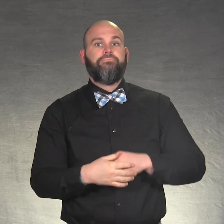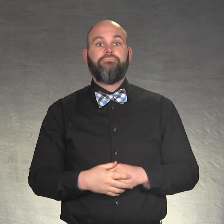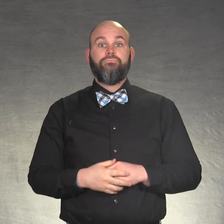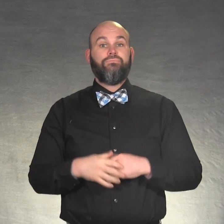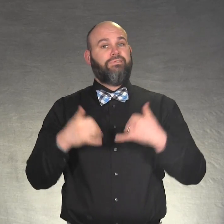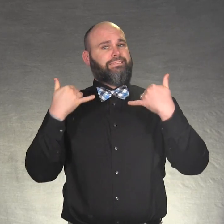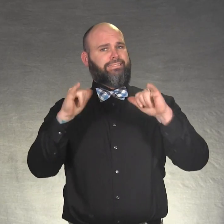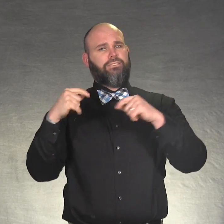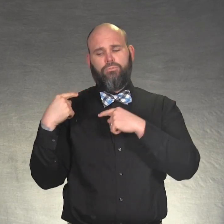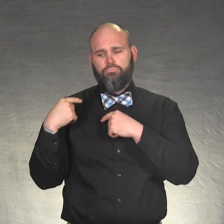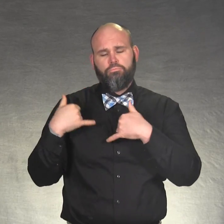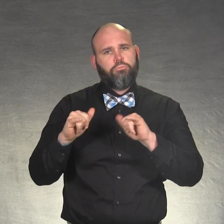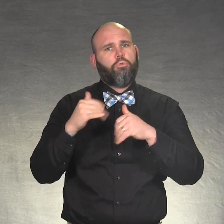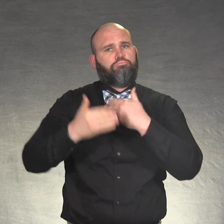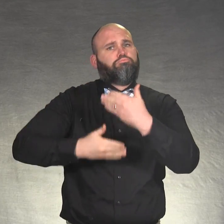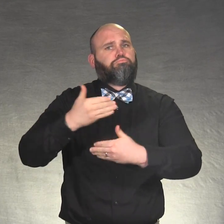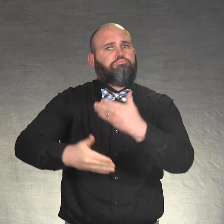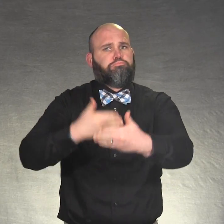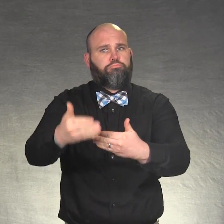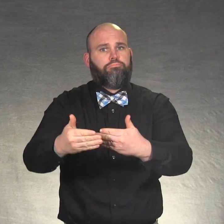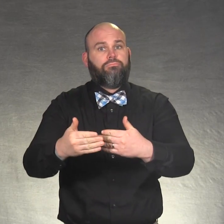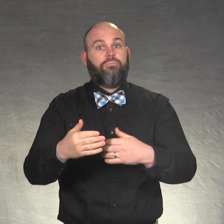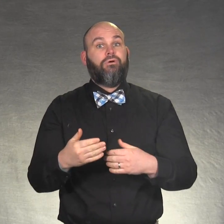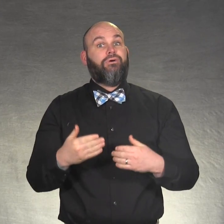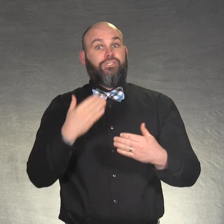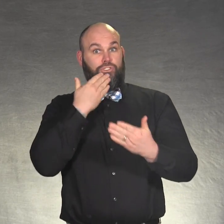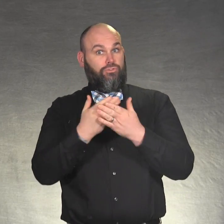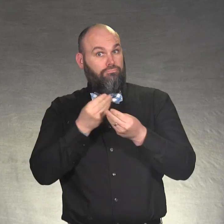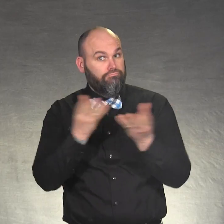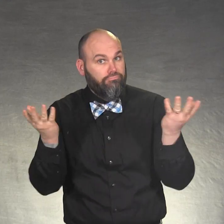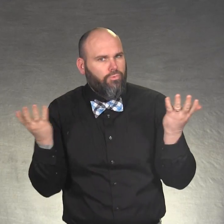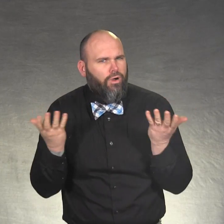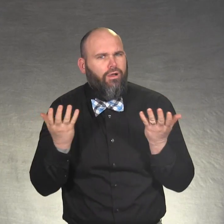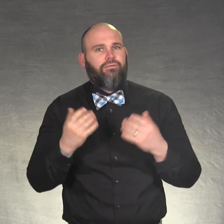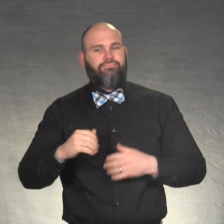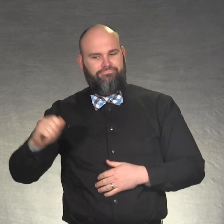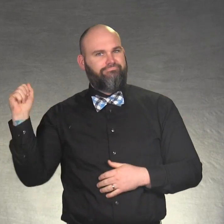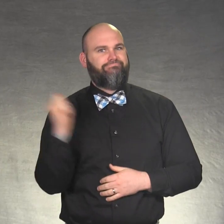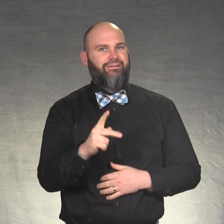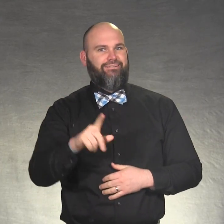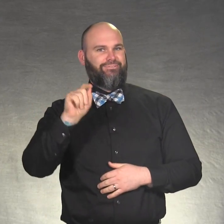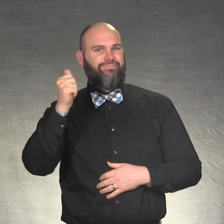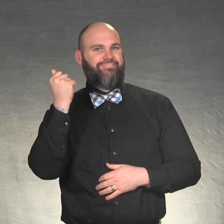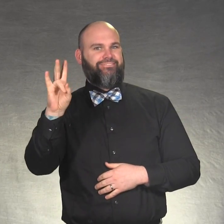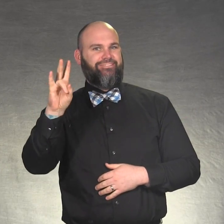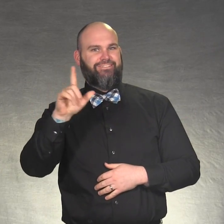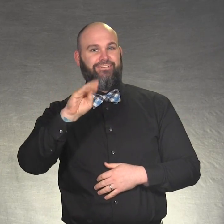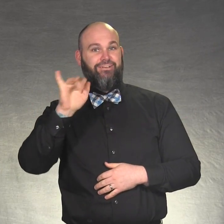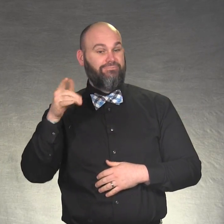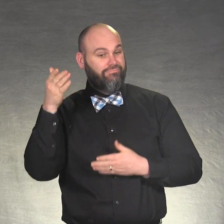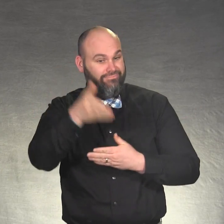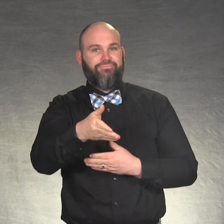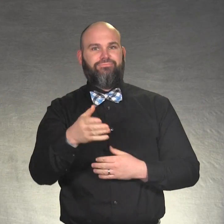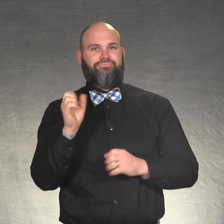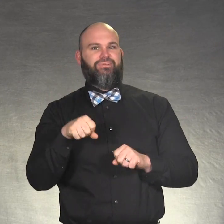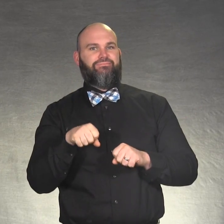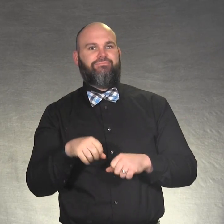but we were able to return the Capitol in 2017!